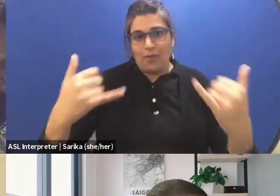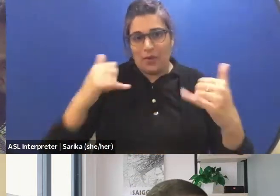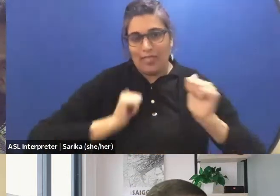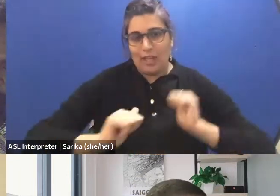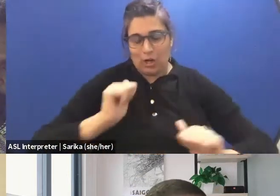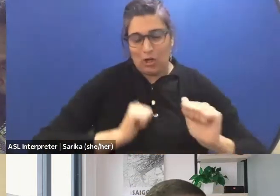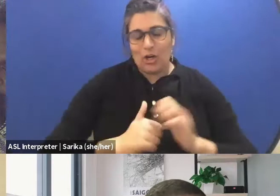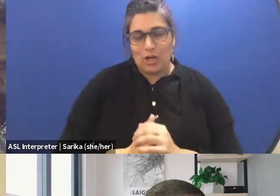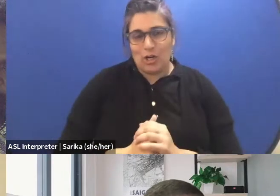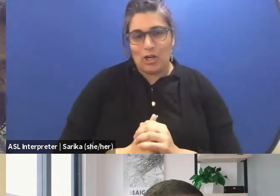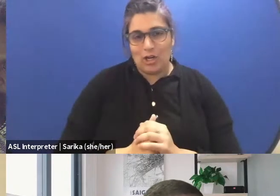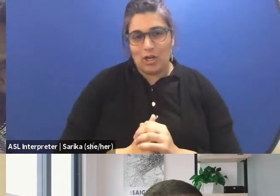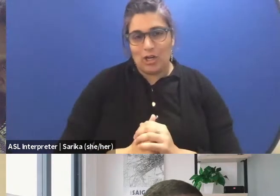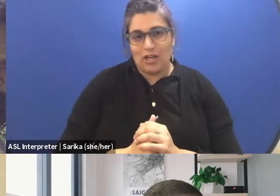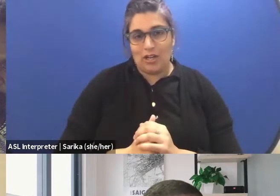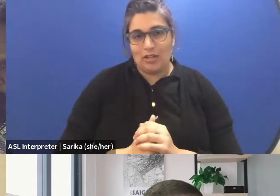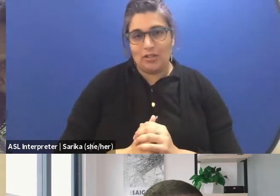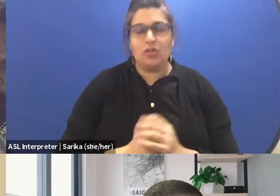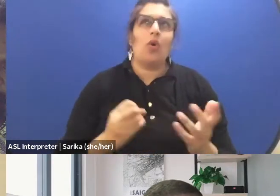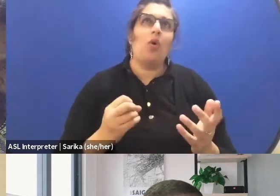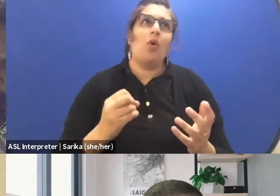and then the question is, as you know,